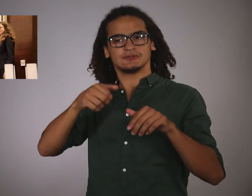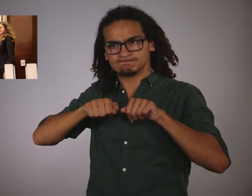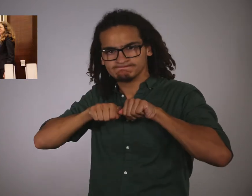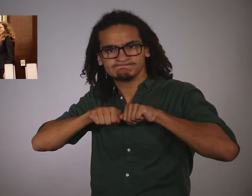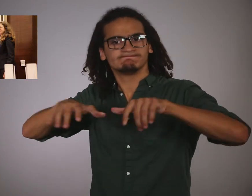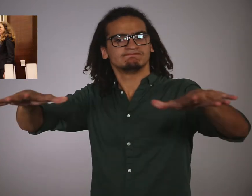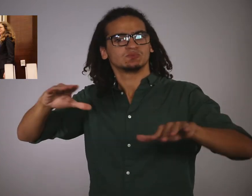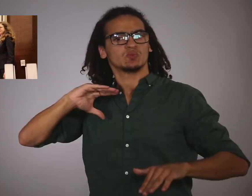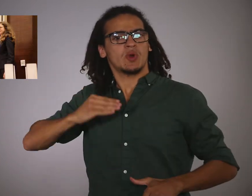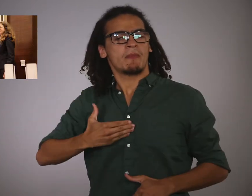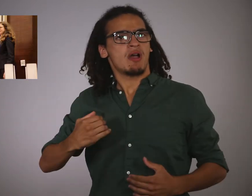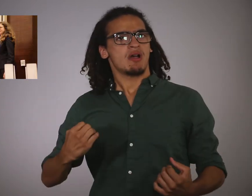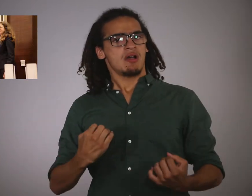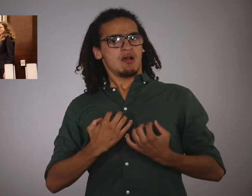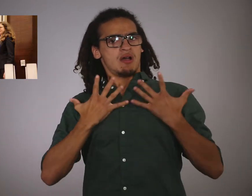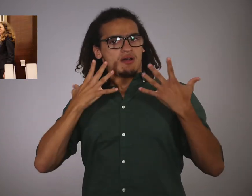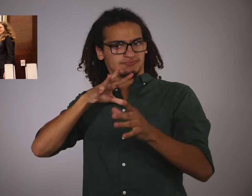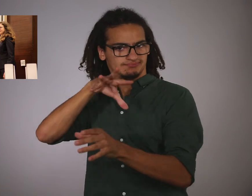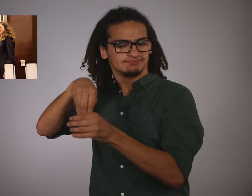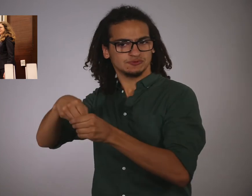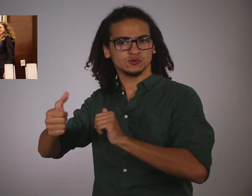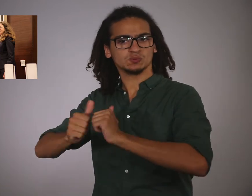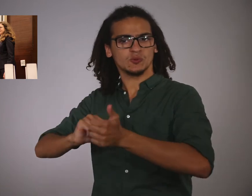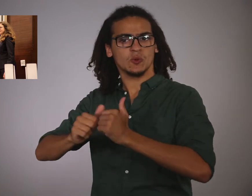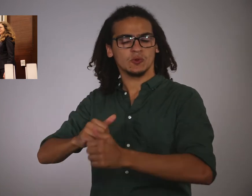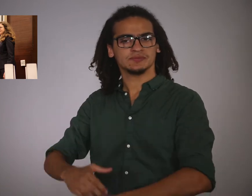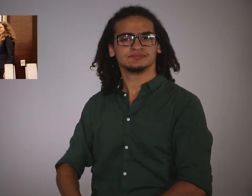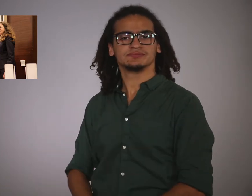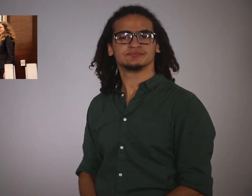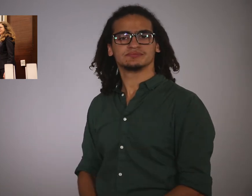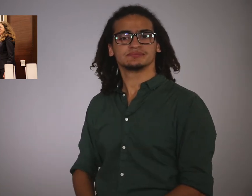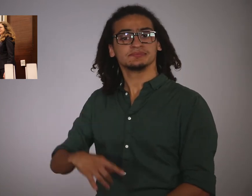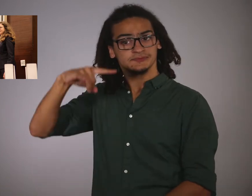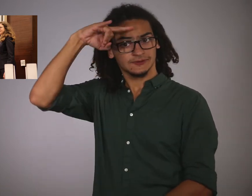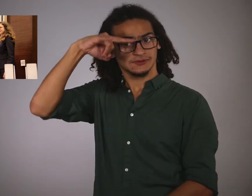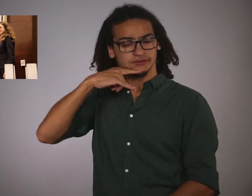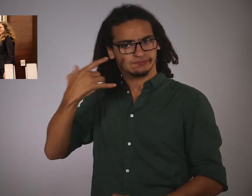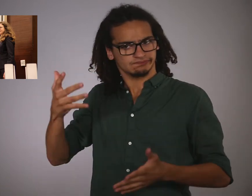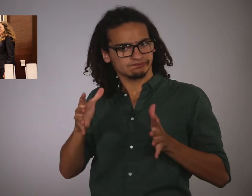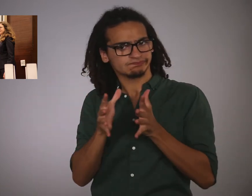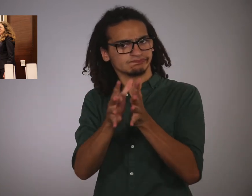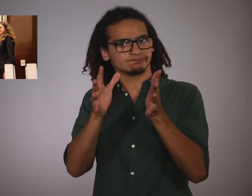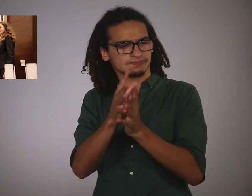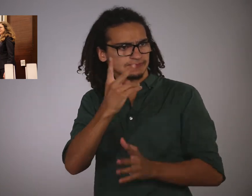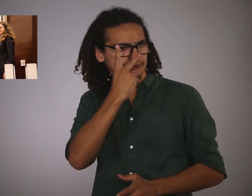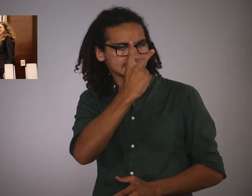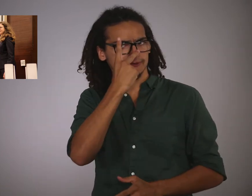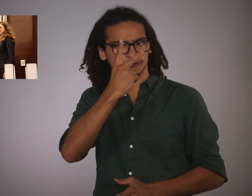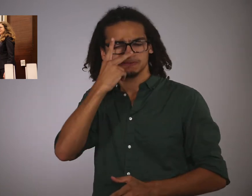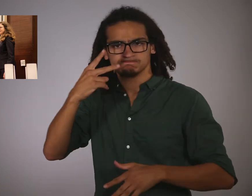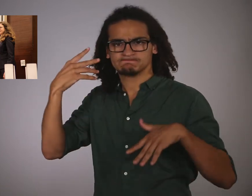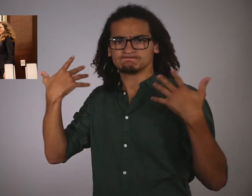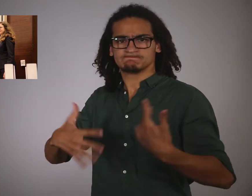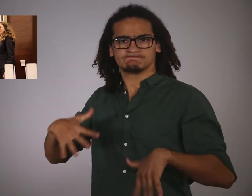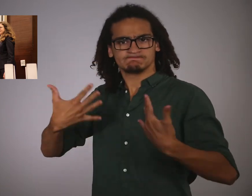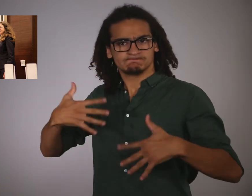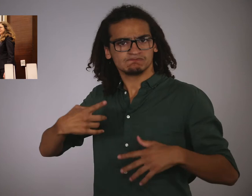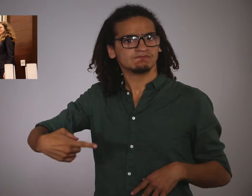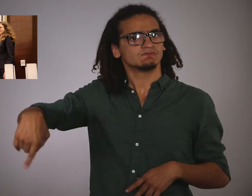This motion has a goal of promoting women in sports. Kazakhstan explained that they see a big need